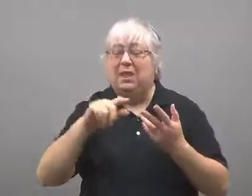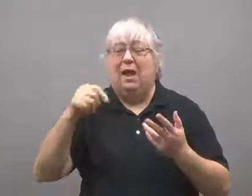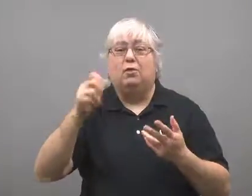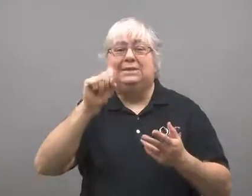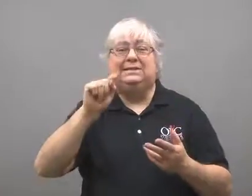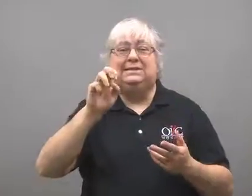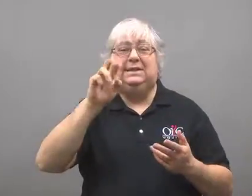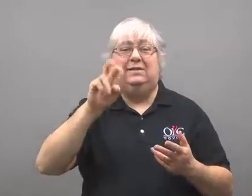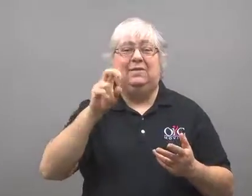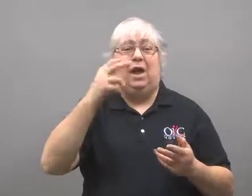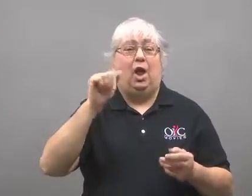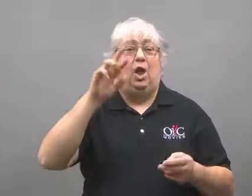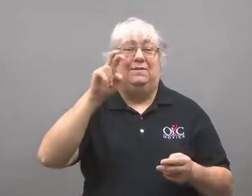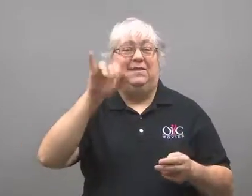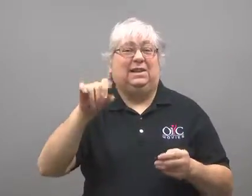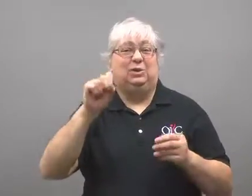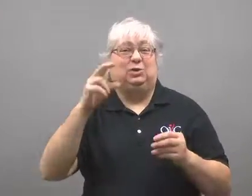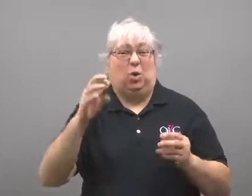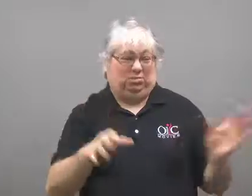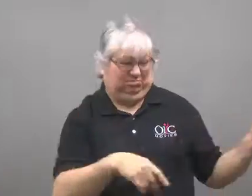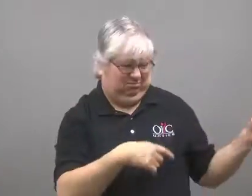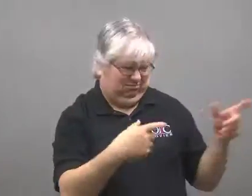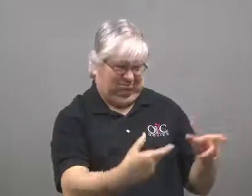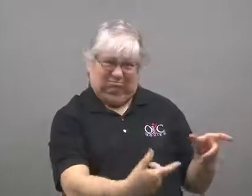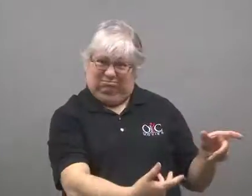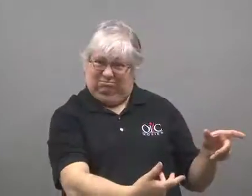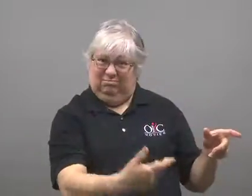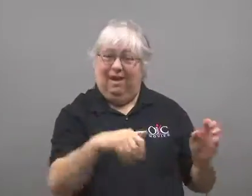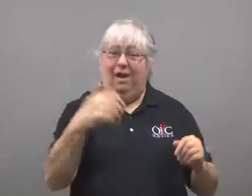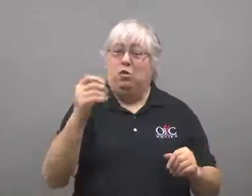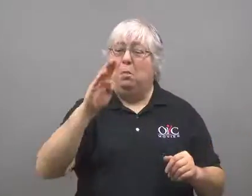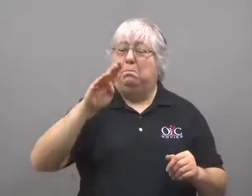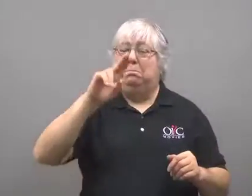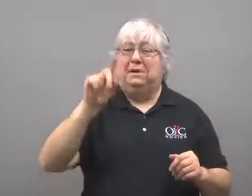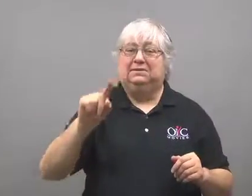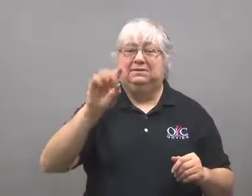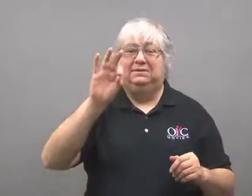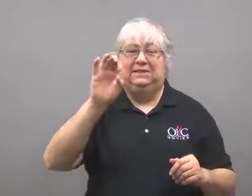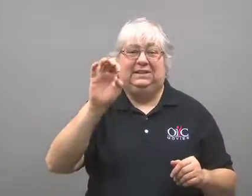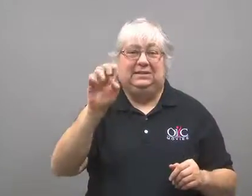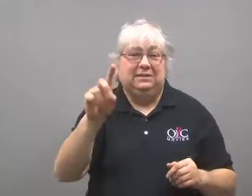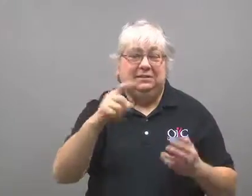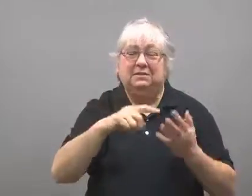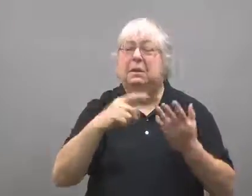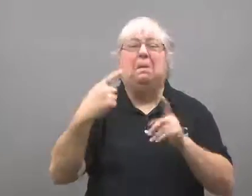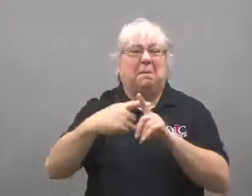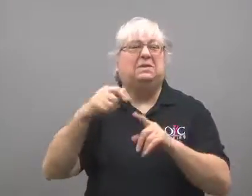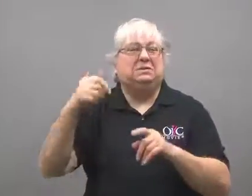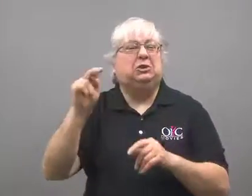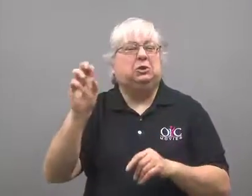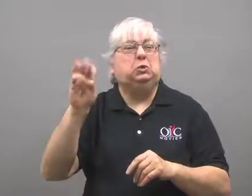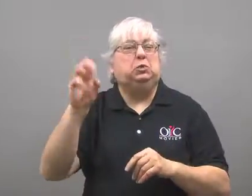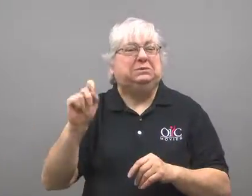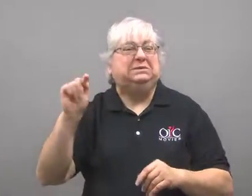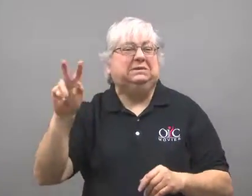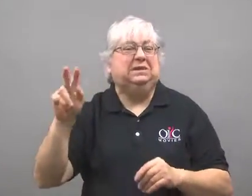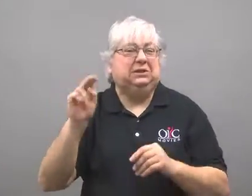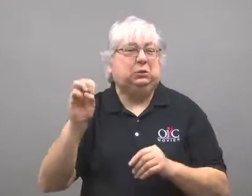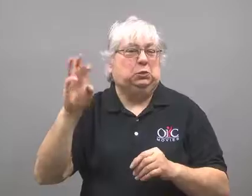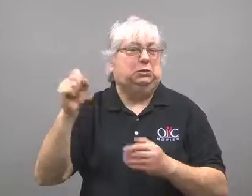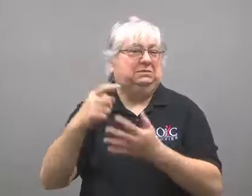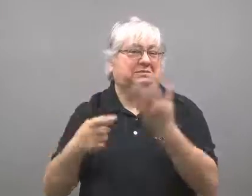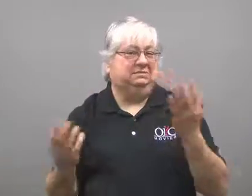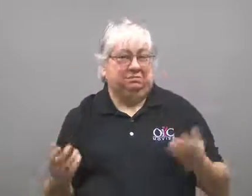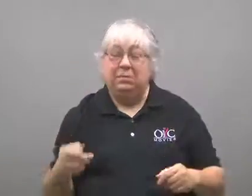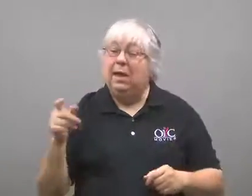Buzzfeed and various news shows.